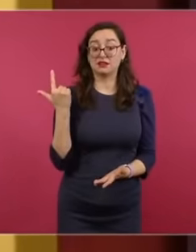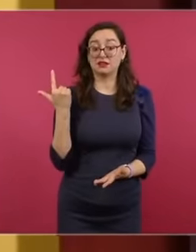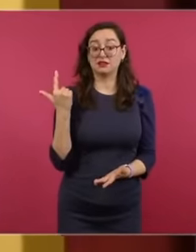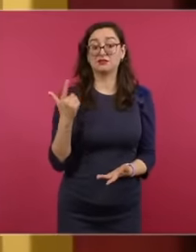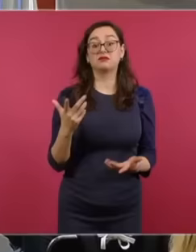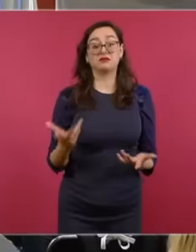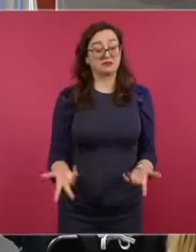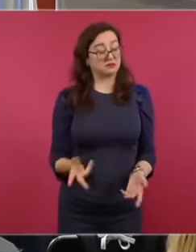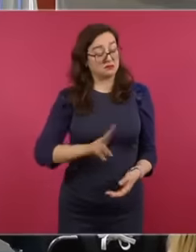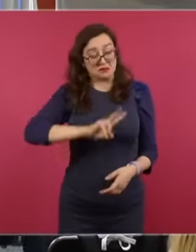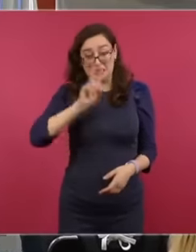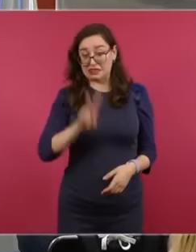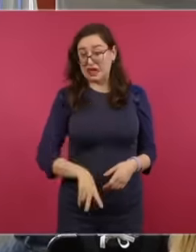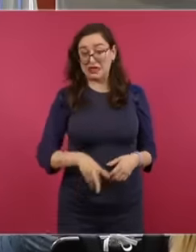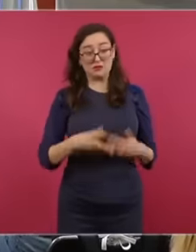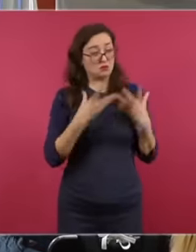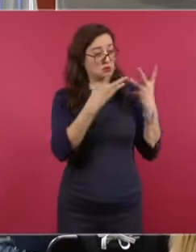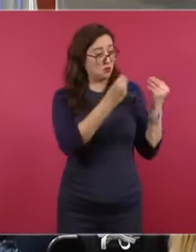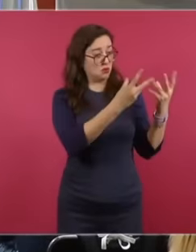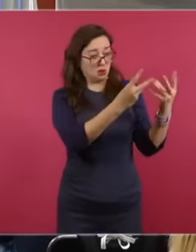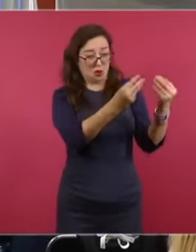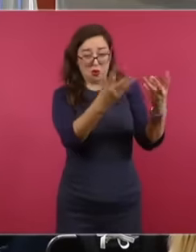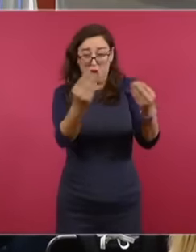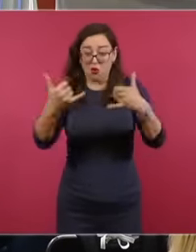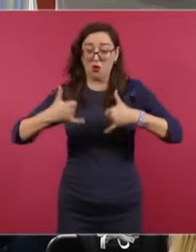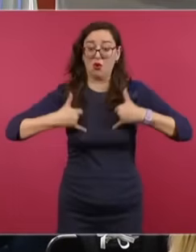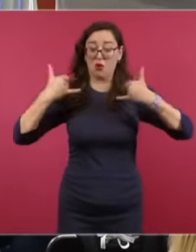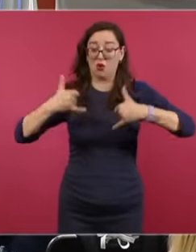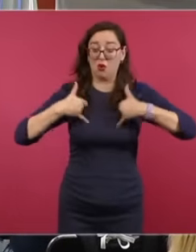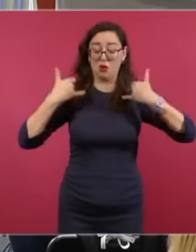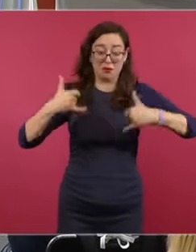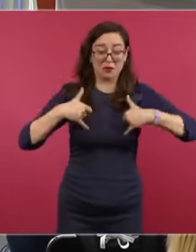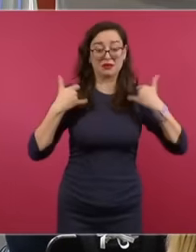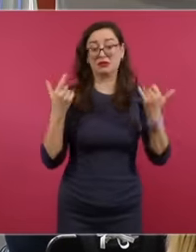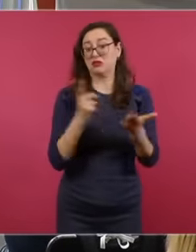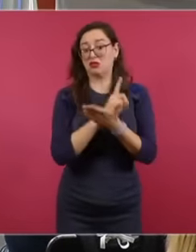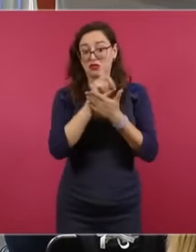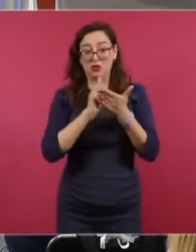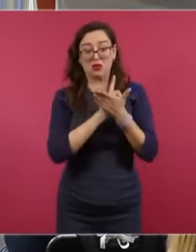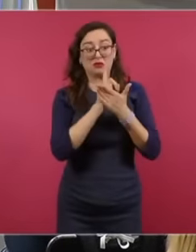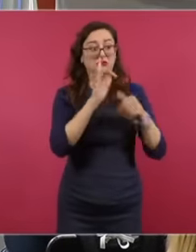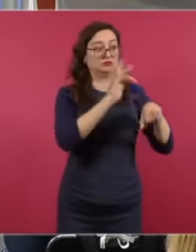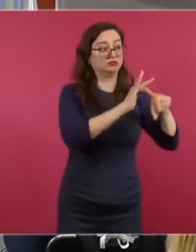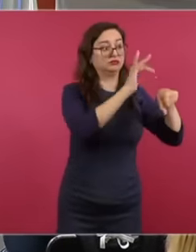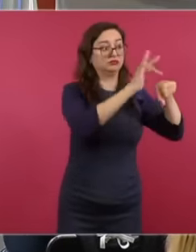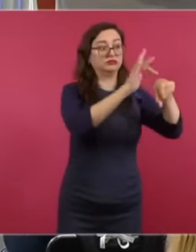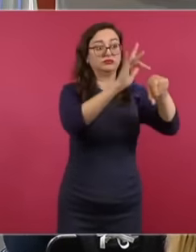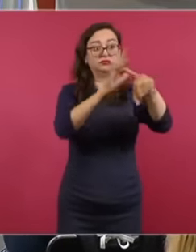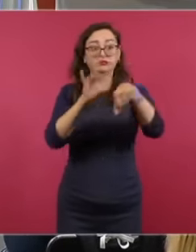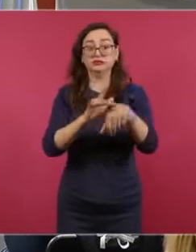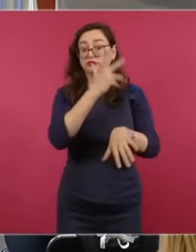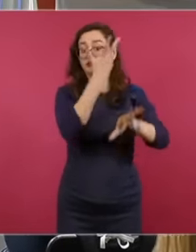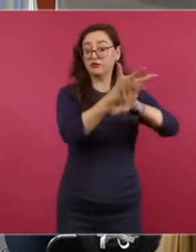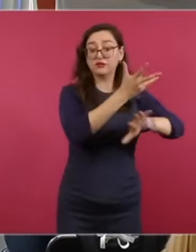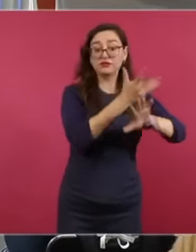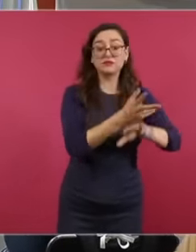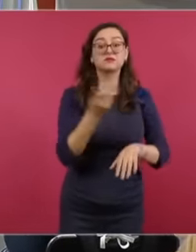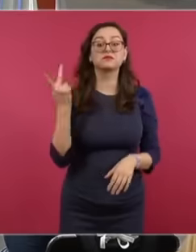pandemic and the politicians of the United States are